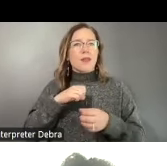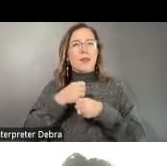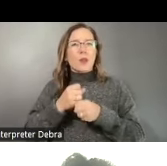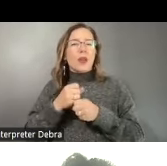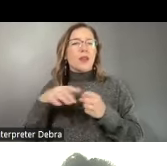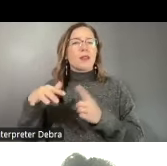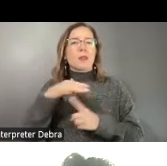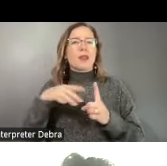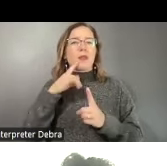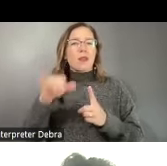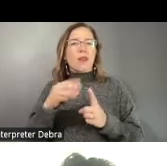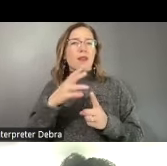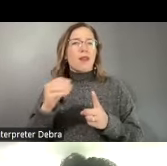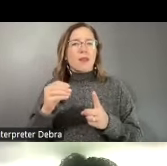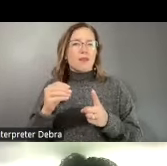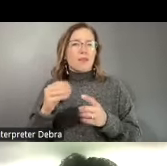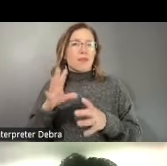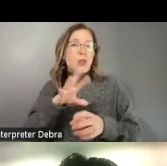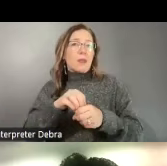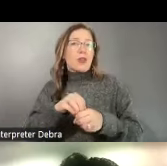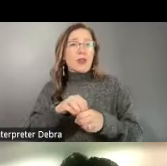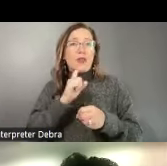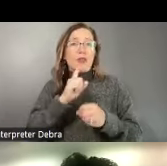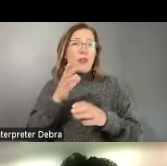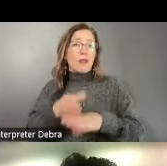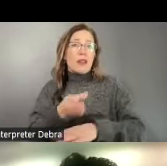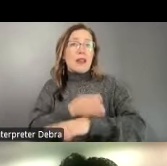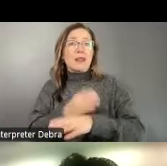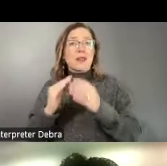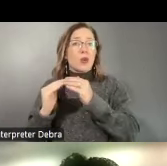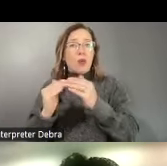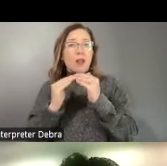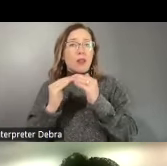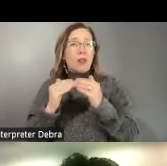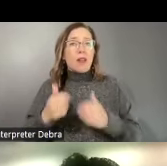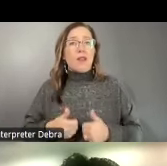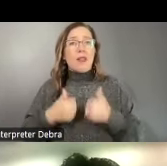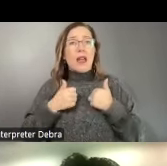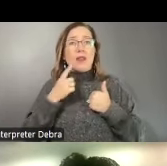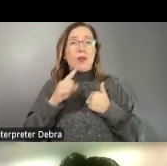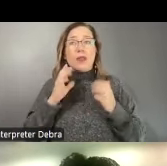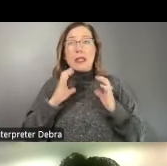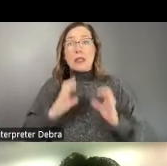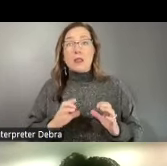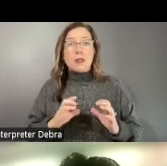and participation and ultimately enhance the quality of life for our citizens. Moreover, they